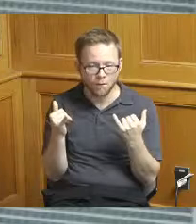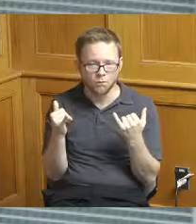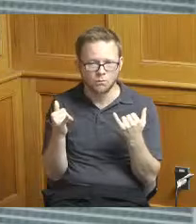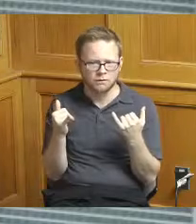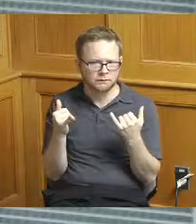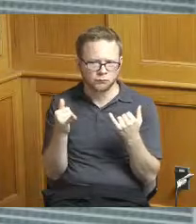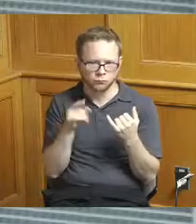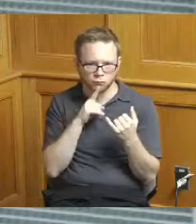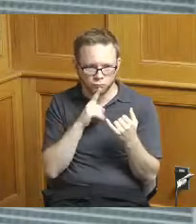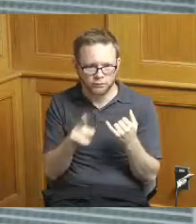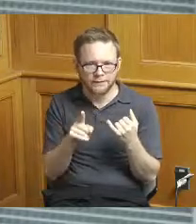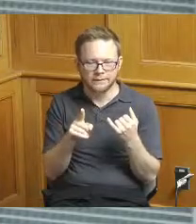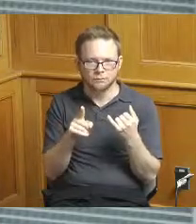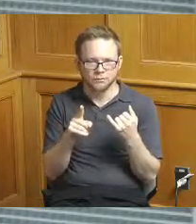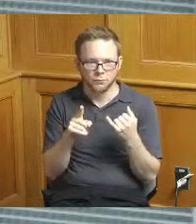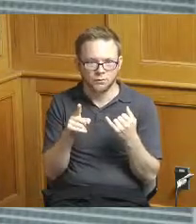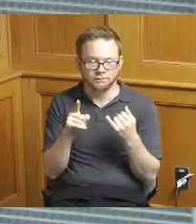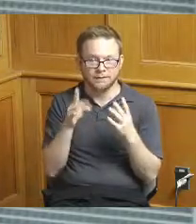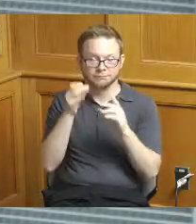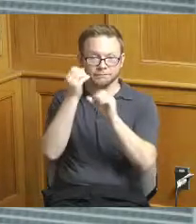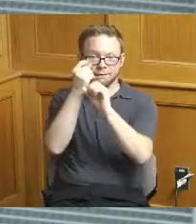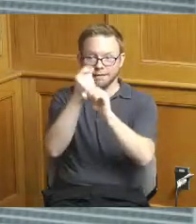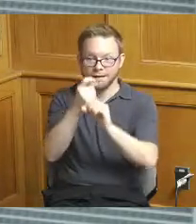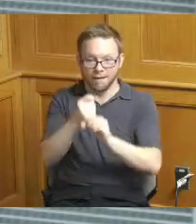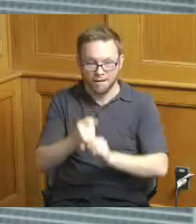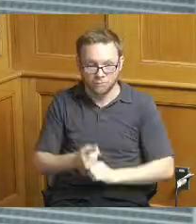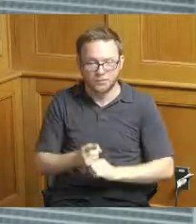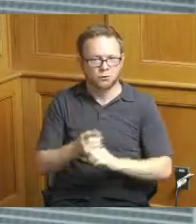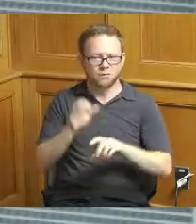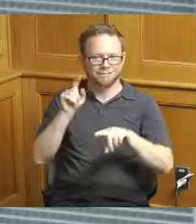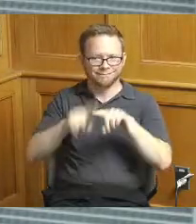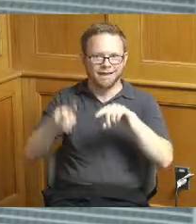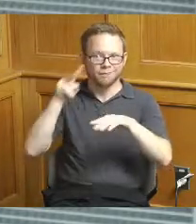and reality what you want to be doing is going I can see out 10 years and plan accordingly and